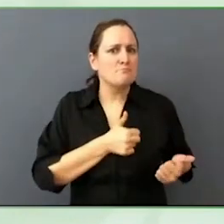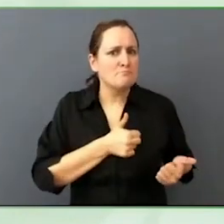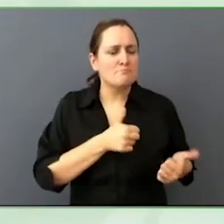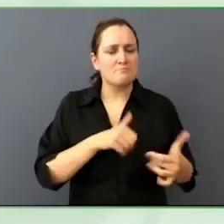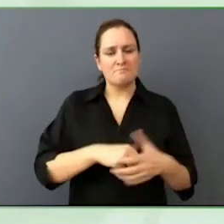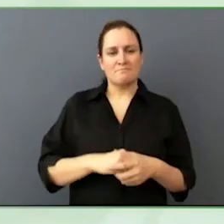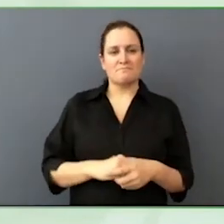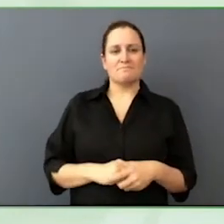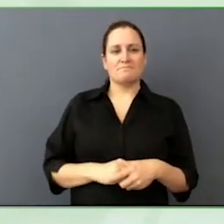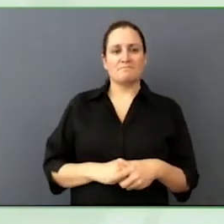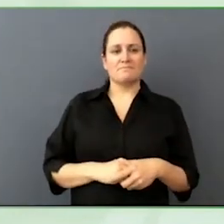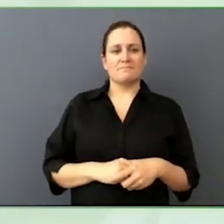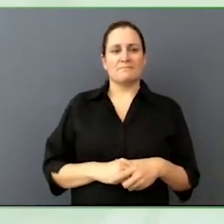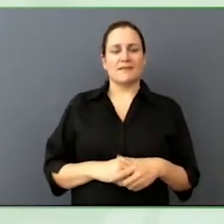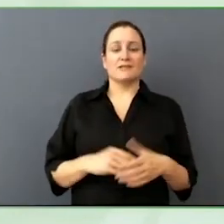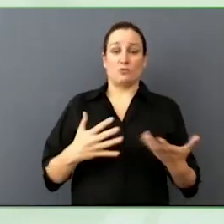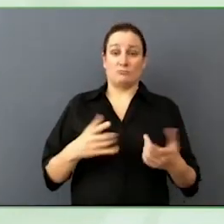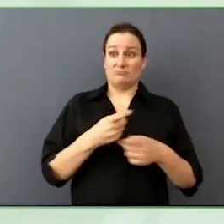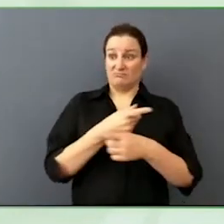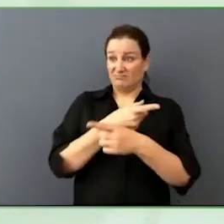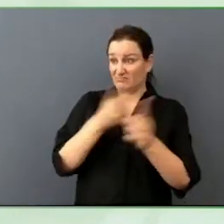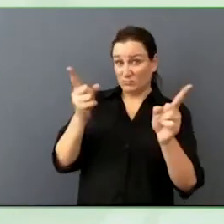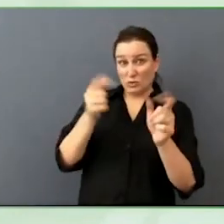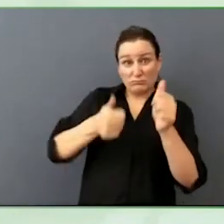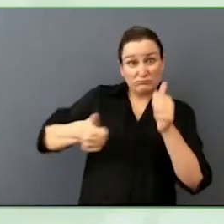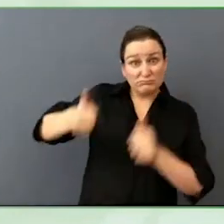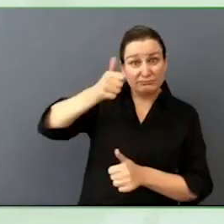leadership position, find people who are different than you.